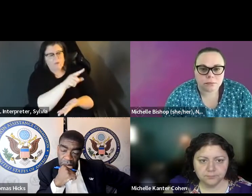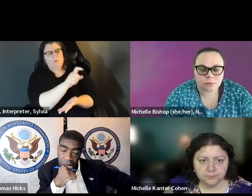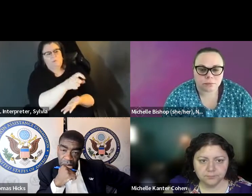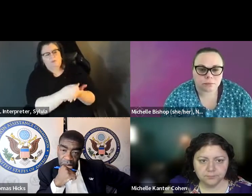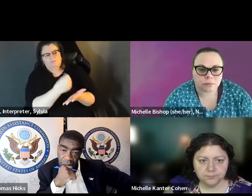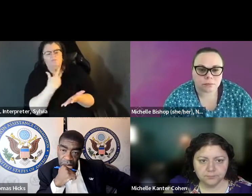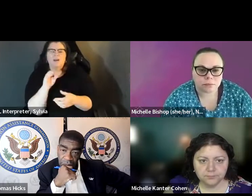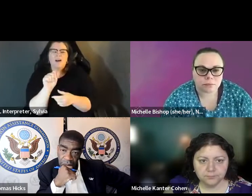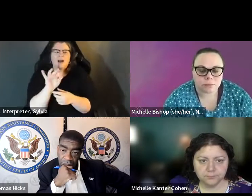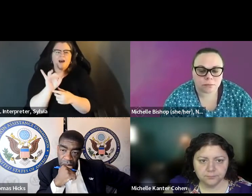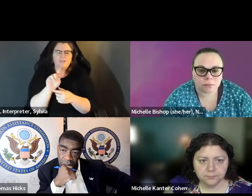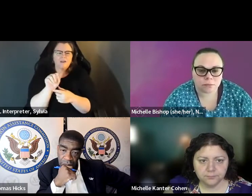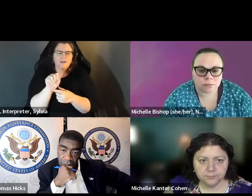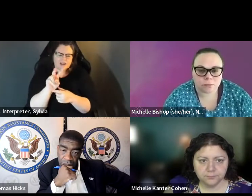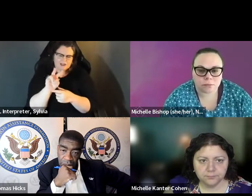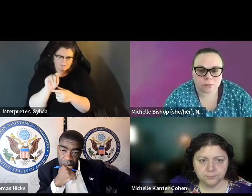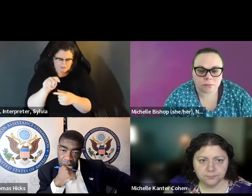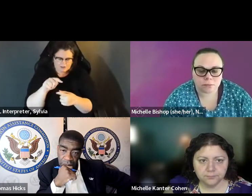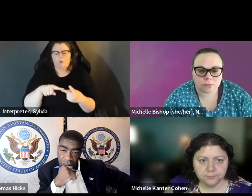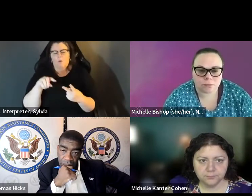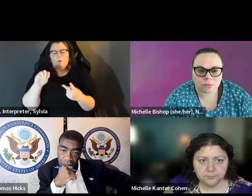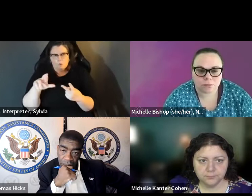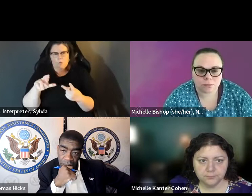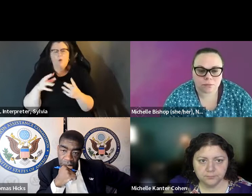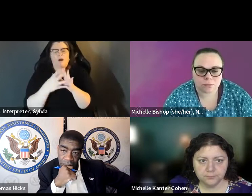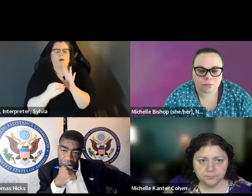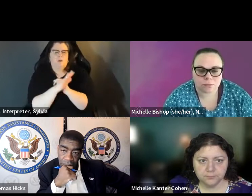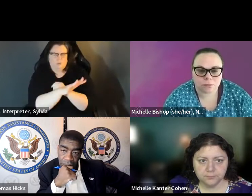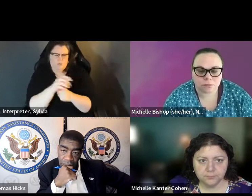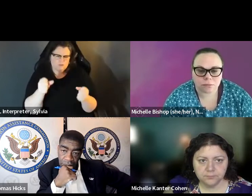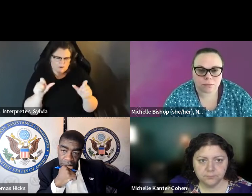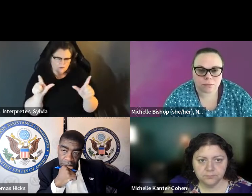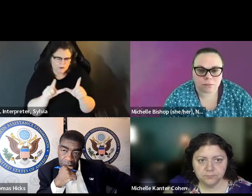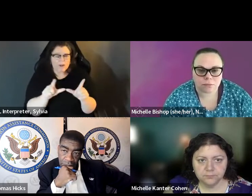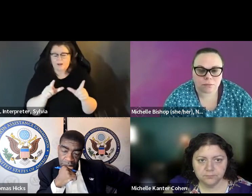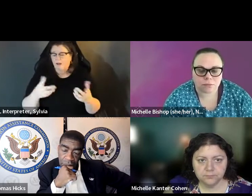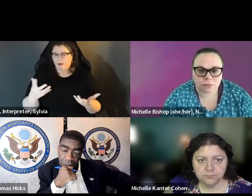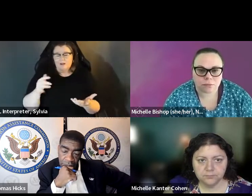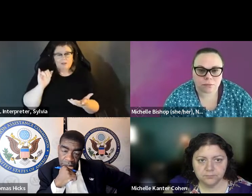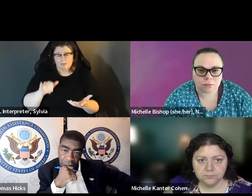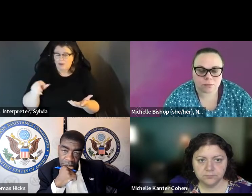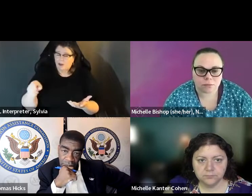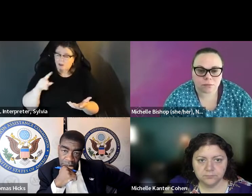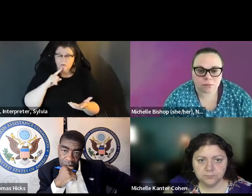Doesn't match, you'll get notified, and you have to submit enough of David and a or a photo, or a scan of your Id. affidavit and a photo or a scan of your ID. Now, that is already a cumbersome process for anybody whose signature